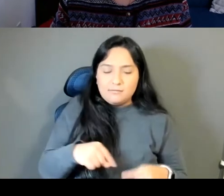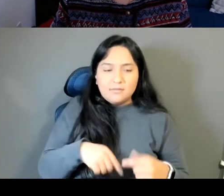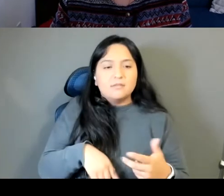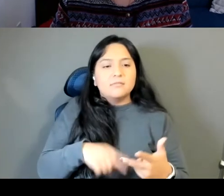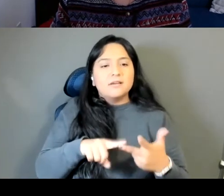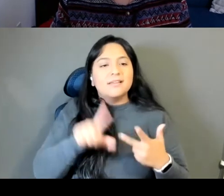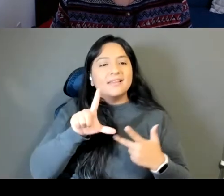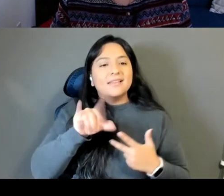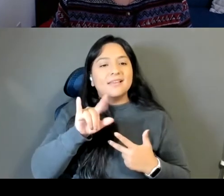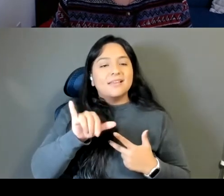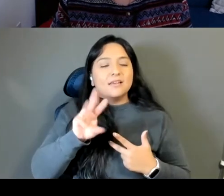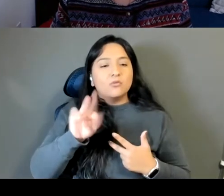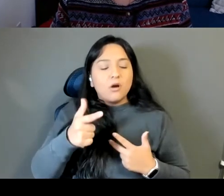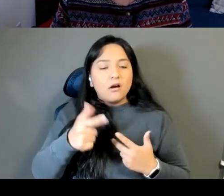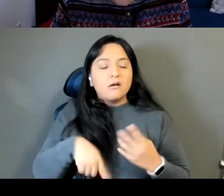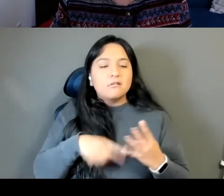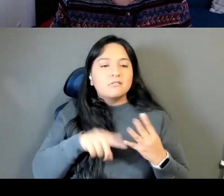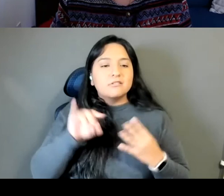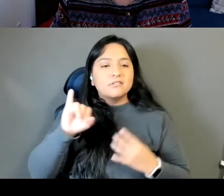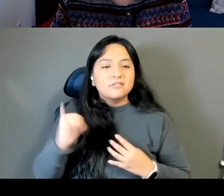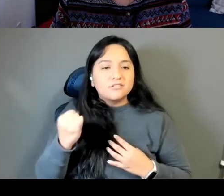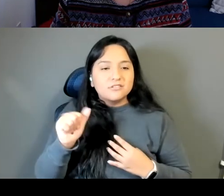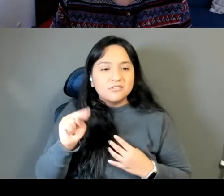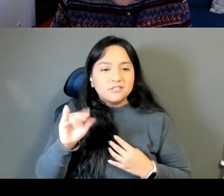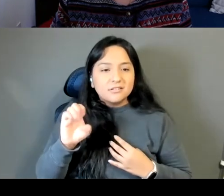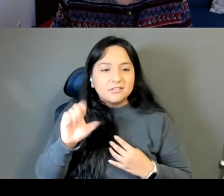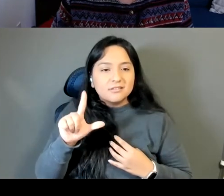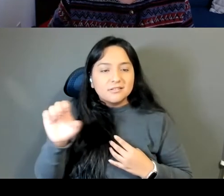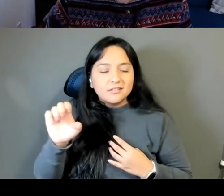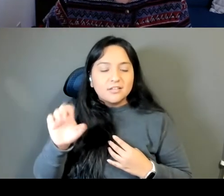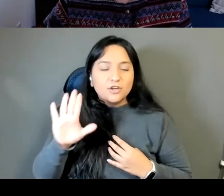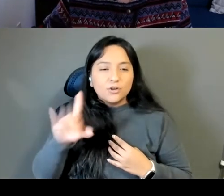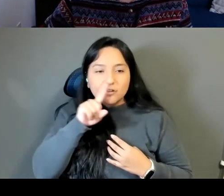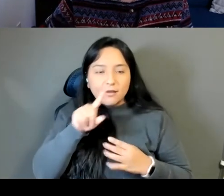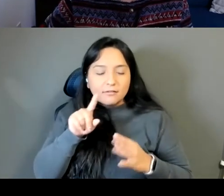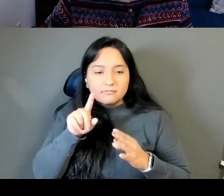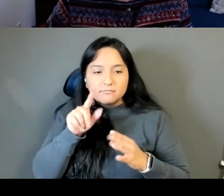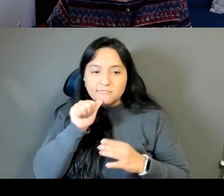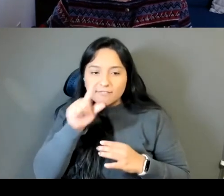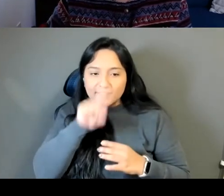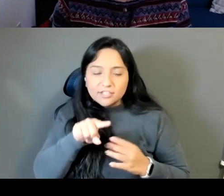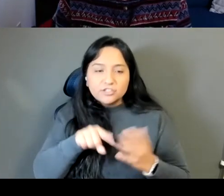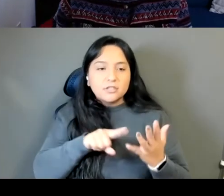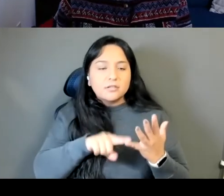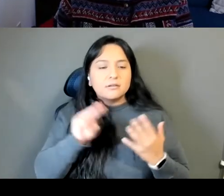Janice Lee, and her nonfiction. Michael on dachas running in the family.